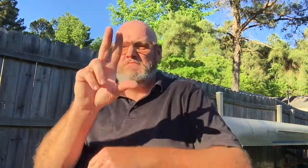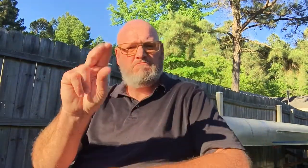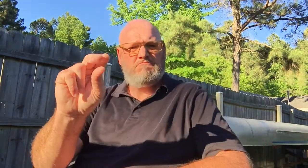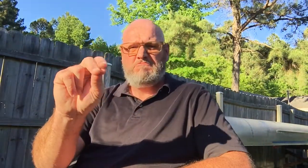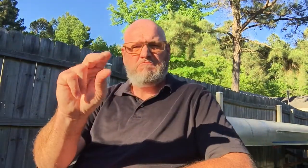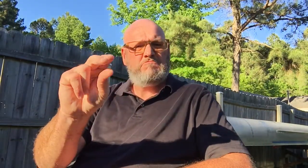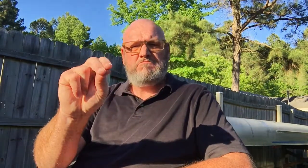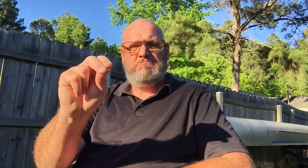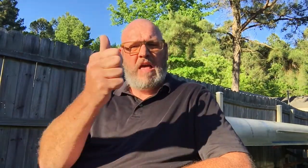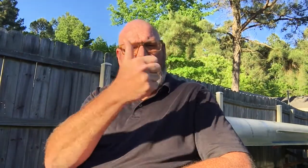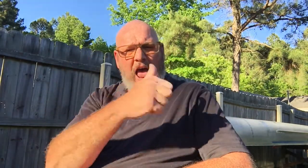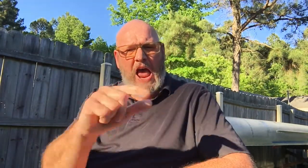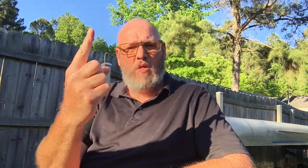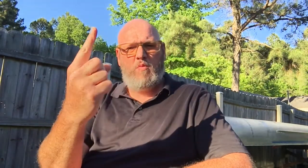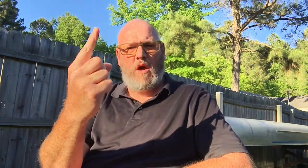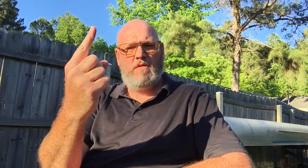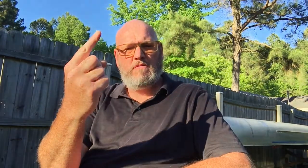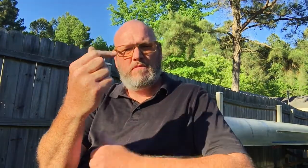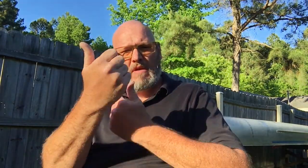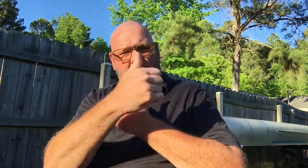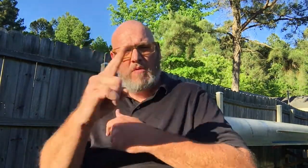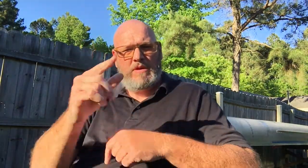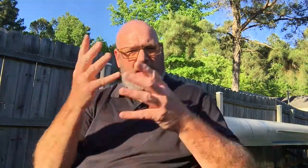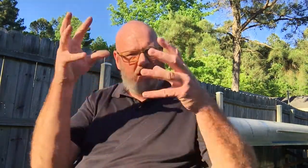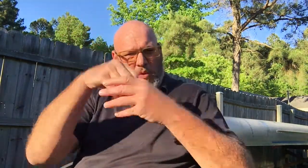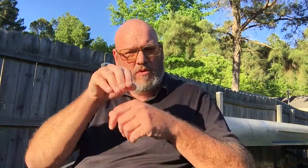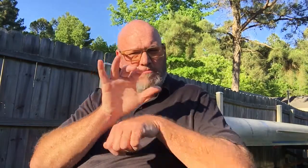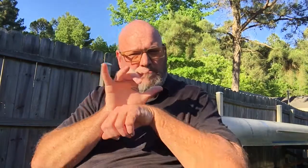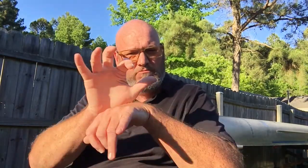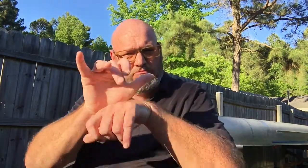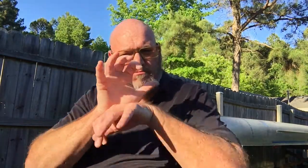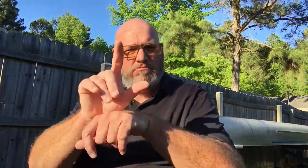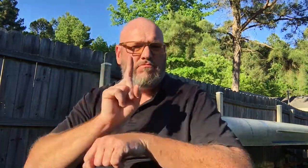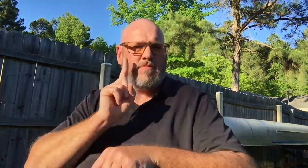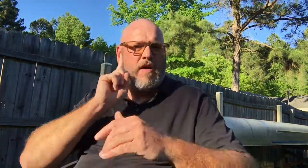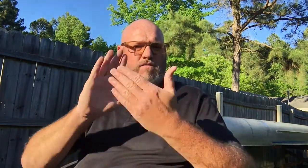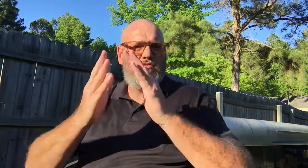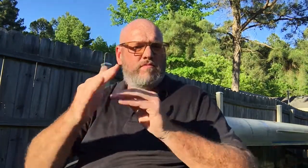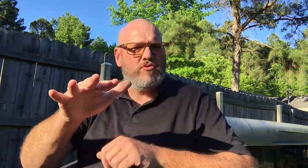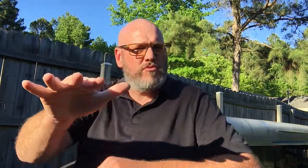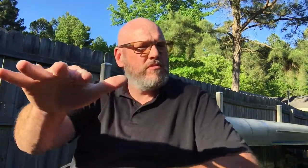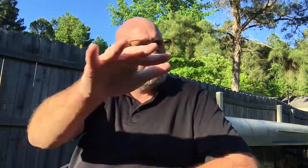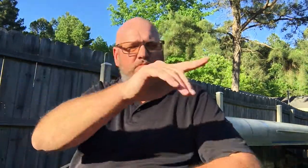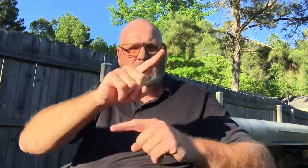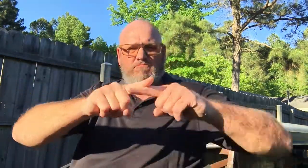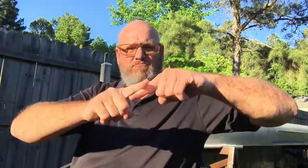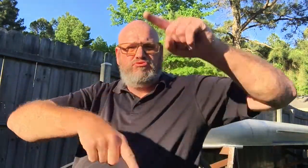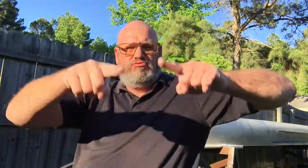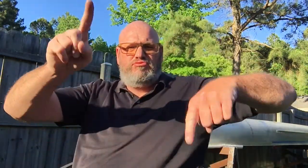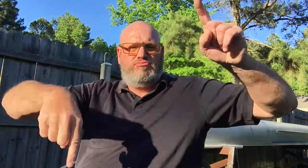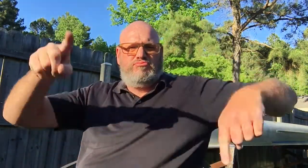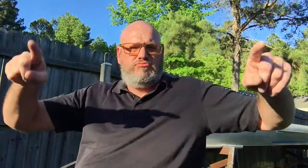It's not. Anyone can come. Anyone, including the grassroots Deaf community and our diverse people